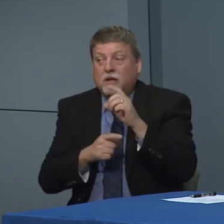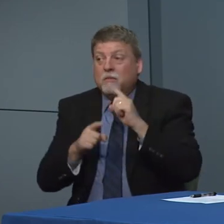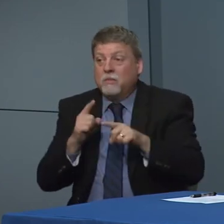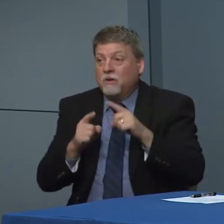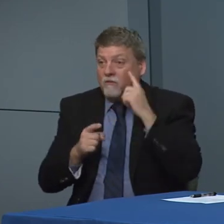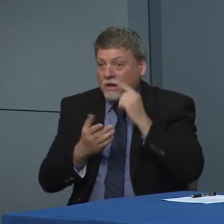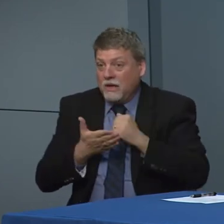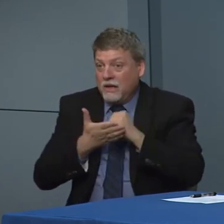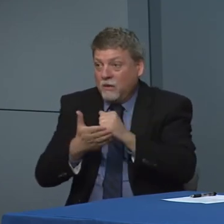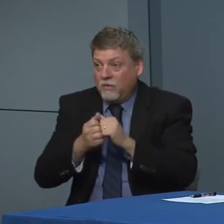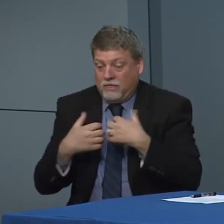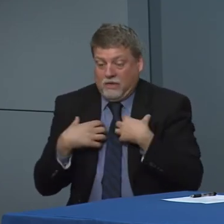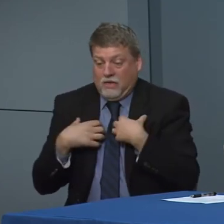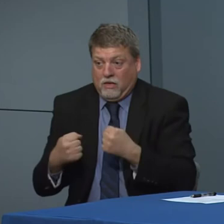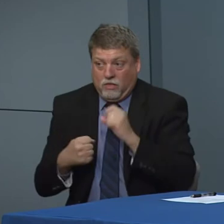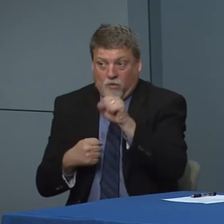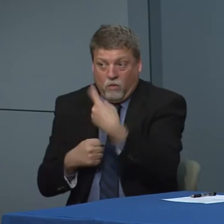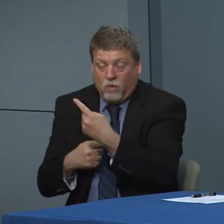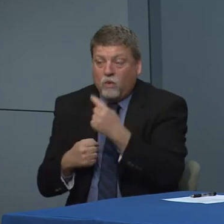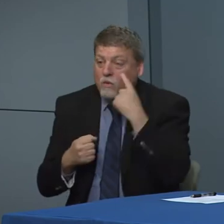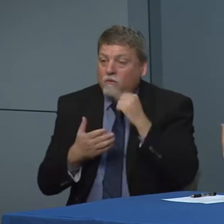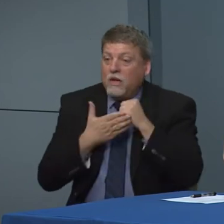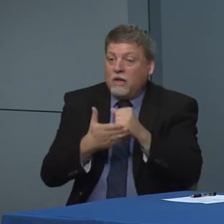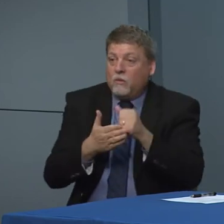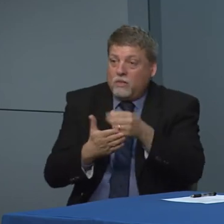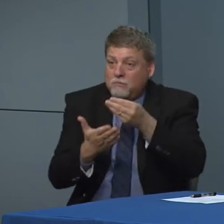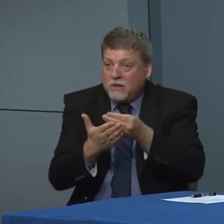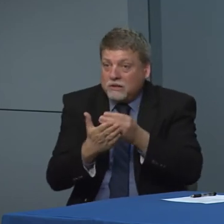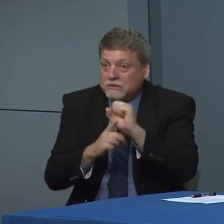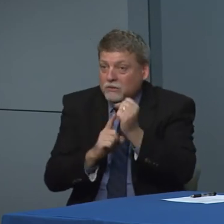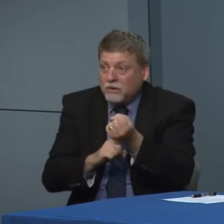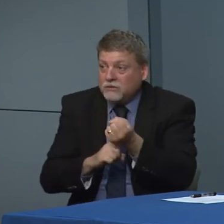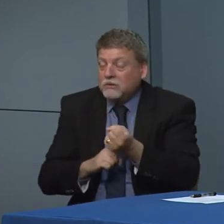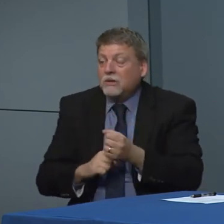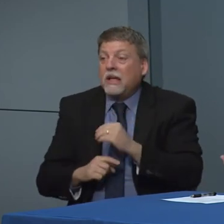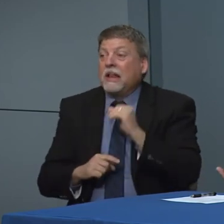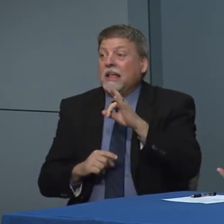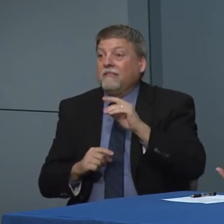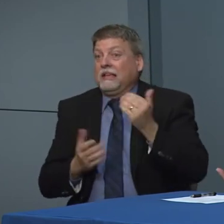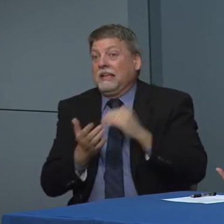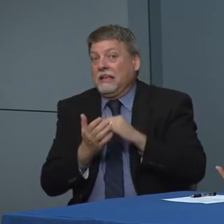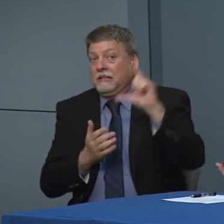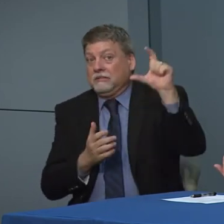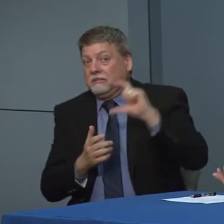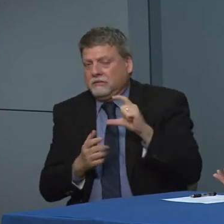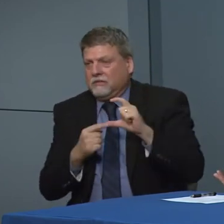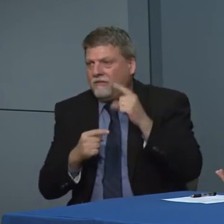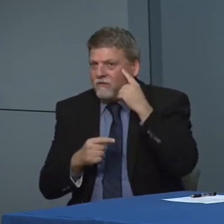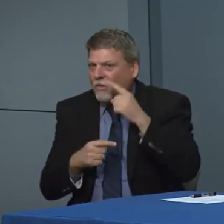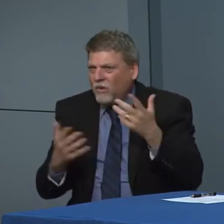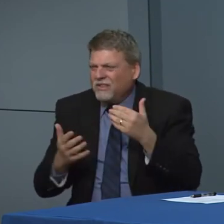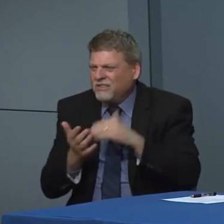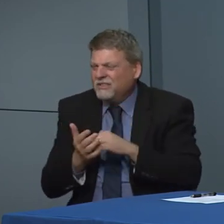health perspective or economic perspective and then if there's a second round of that what would that mean and we we do